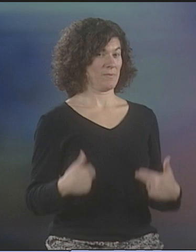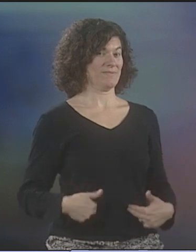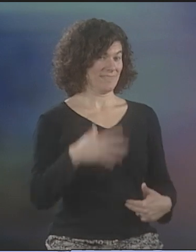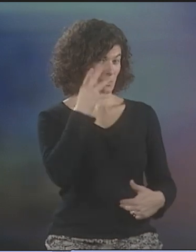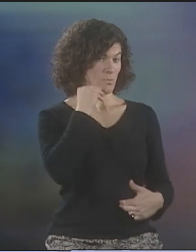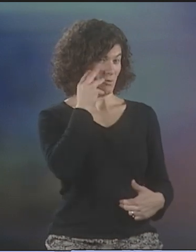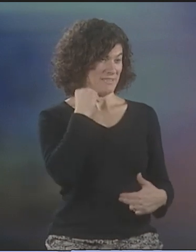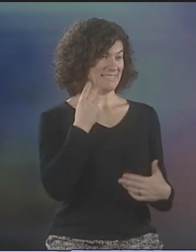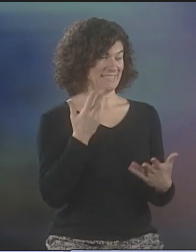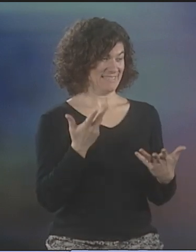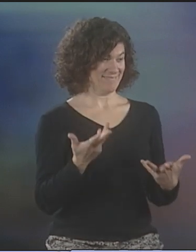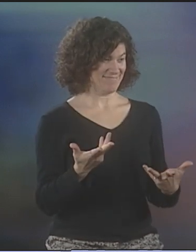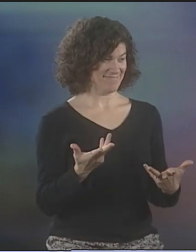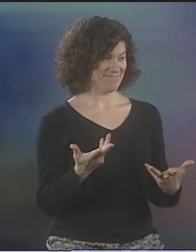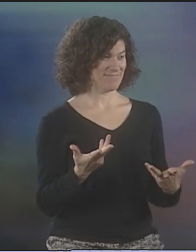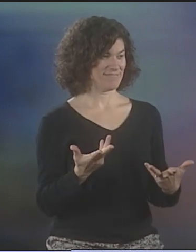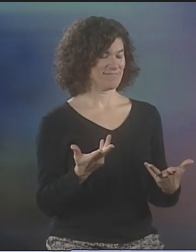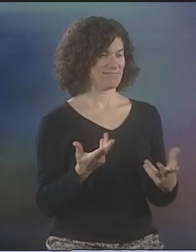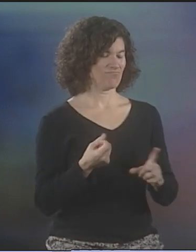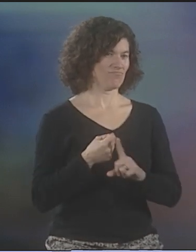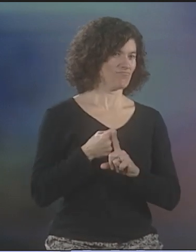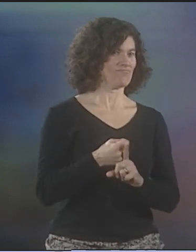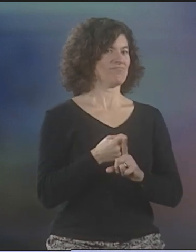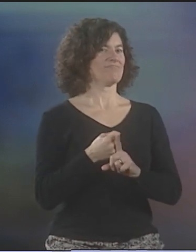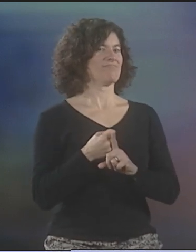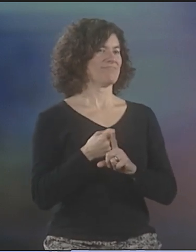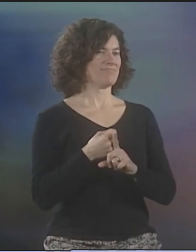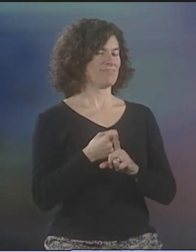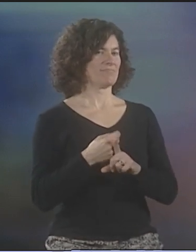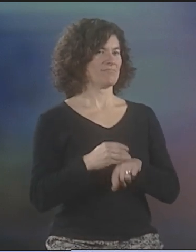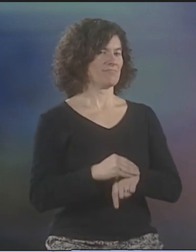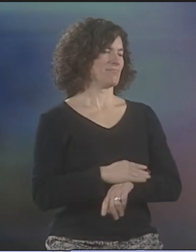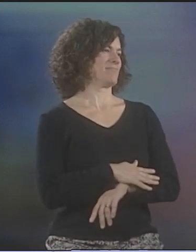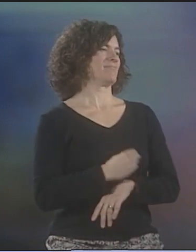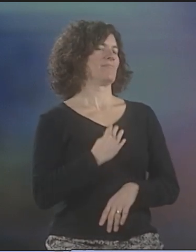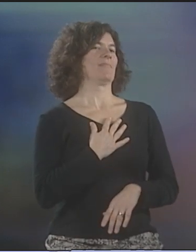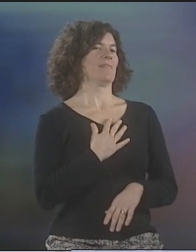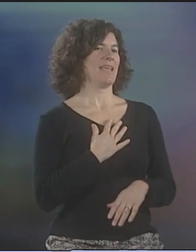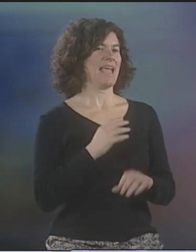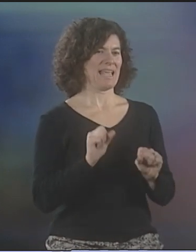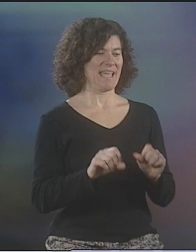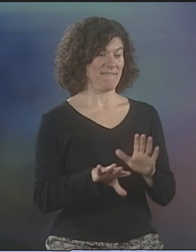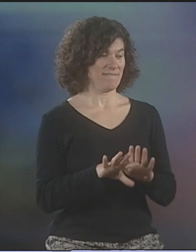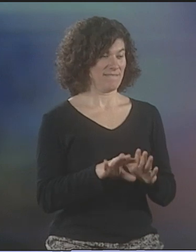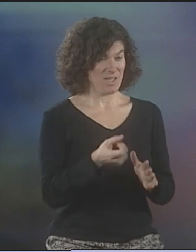AND THEN TRYING TO COMMUNICATE, AND IT'S ABOUT THE HUMAN EXPERIENCE.